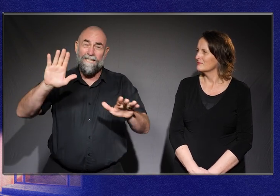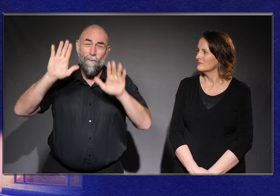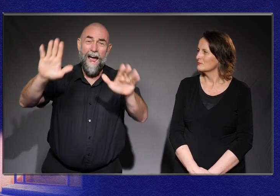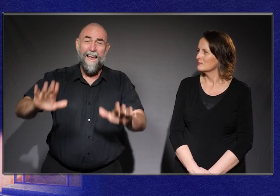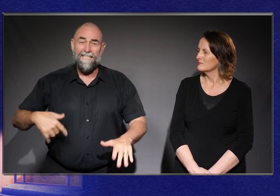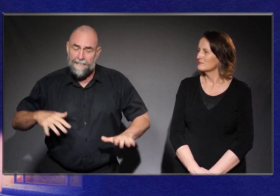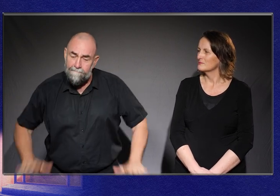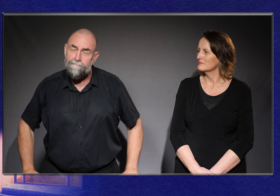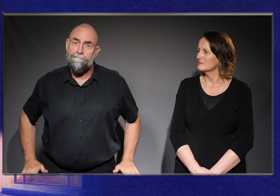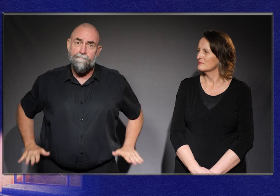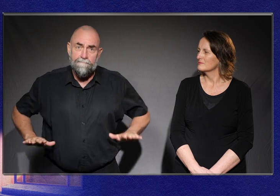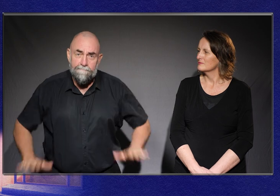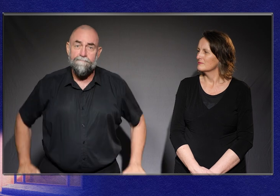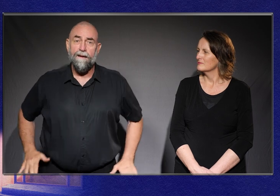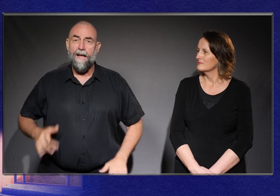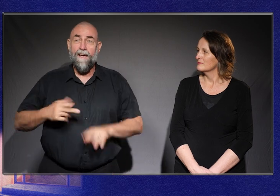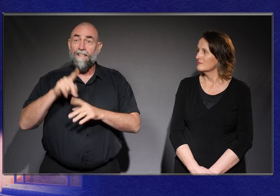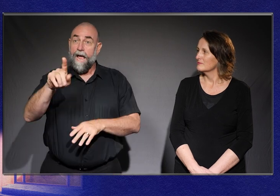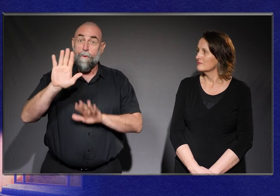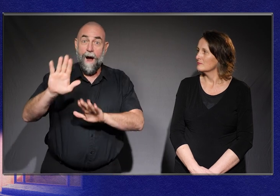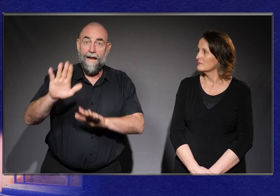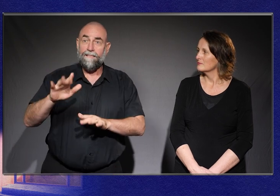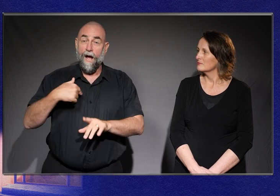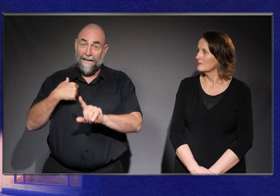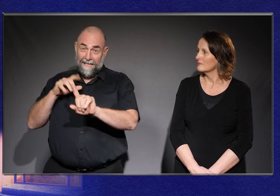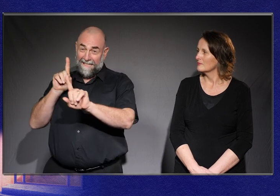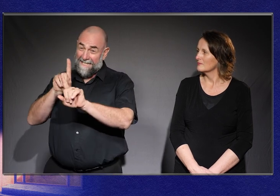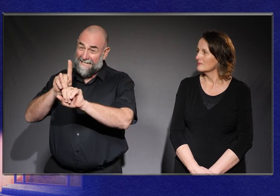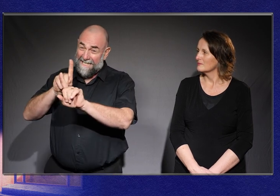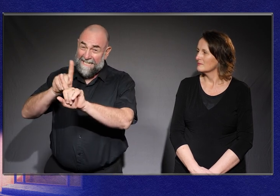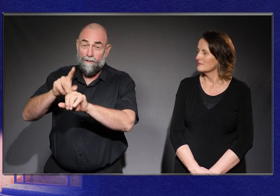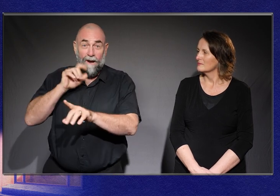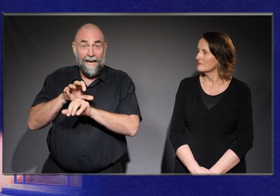If they’d just wait for me to catch up.